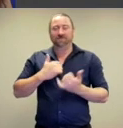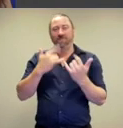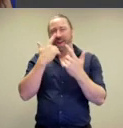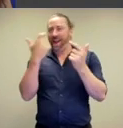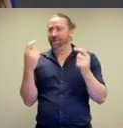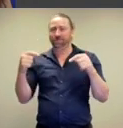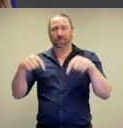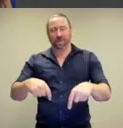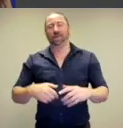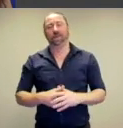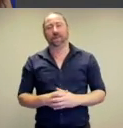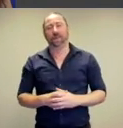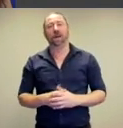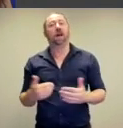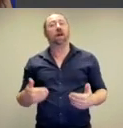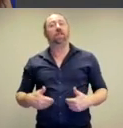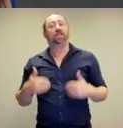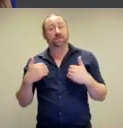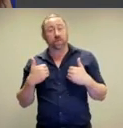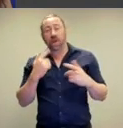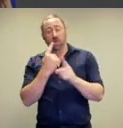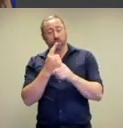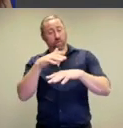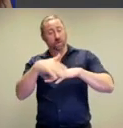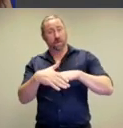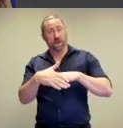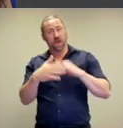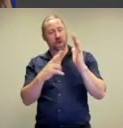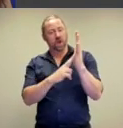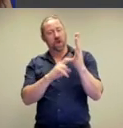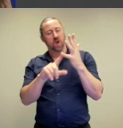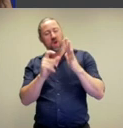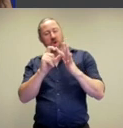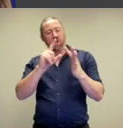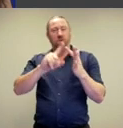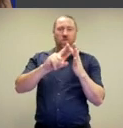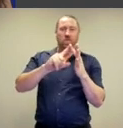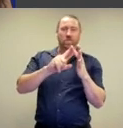absolute joy and pleasure to be here and this morning